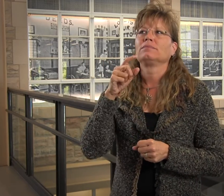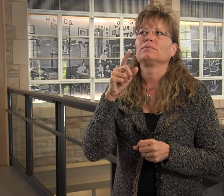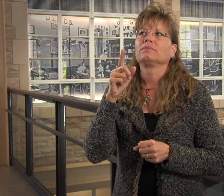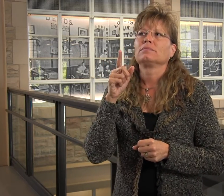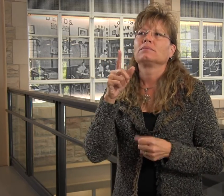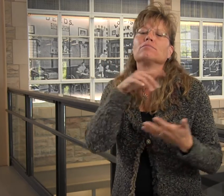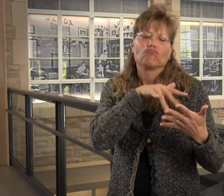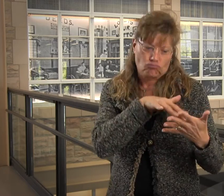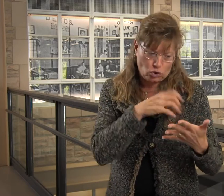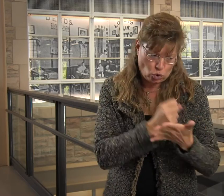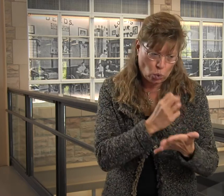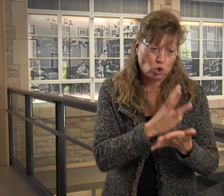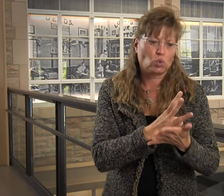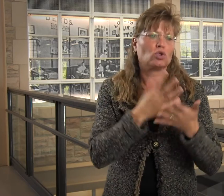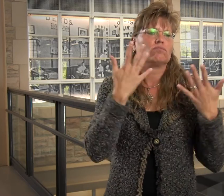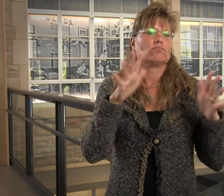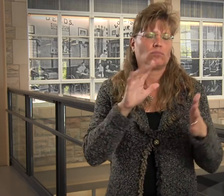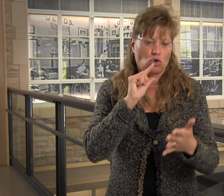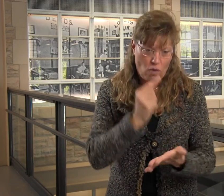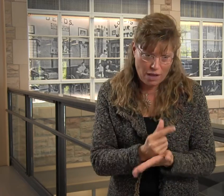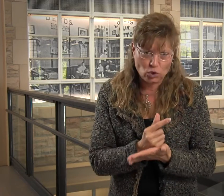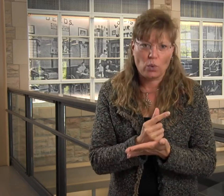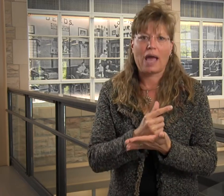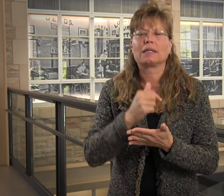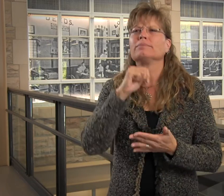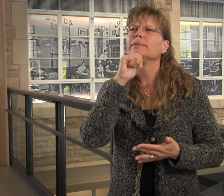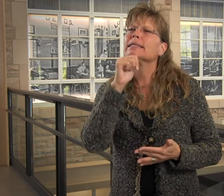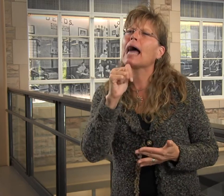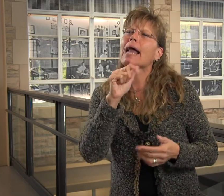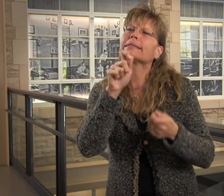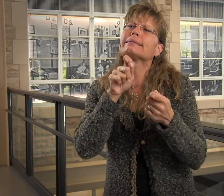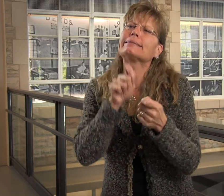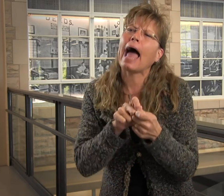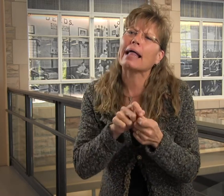I studied social work, graduated, but I was not exactly